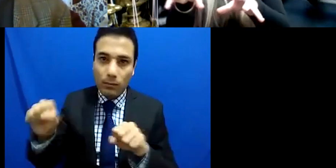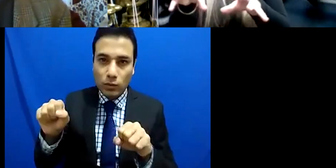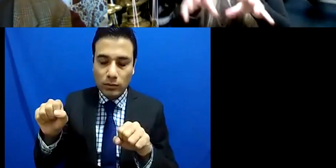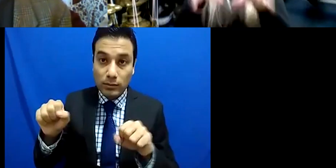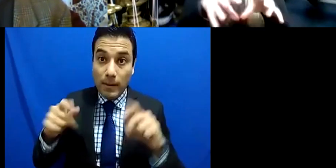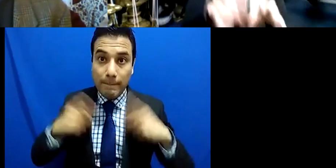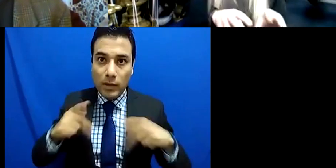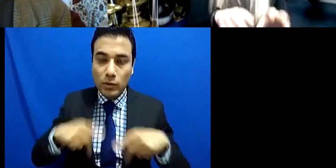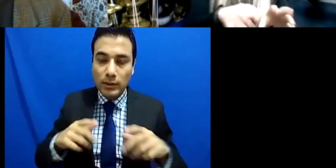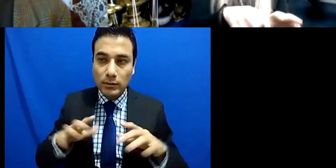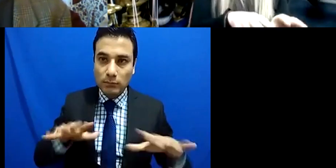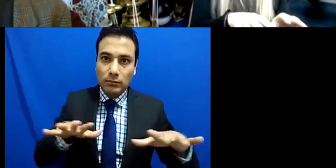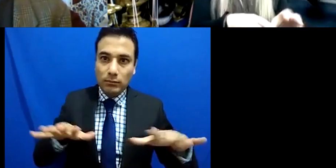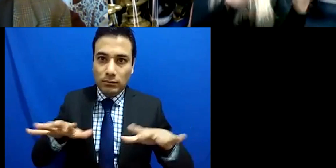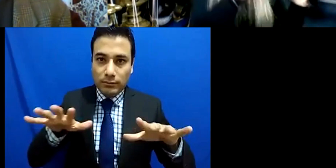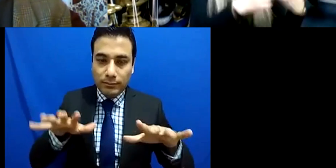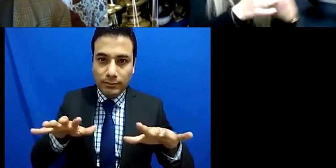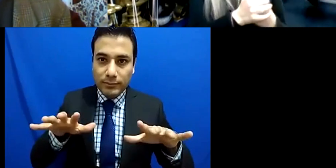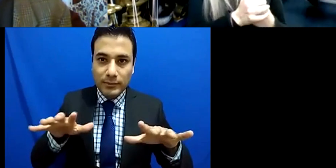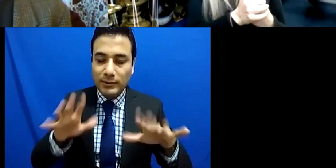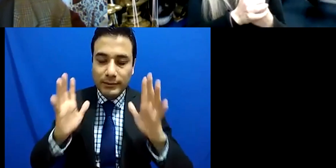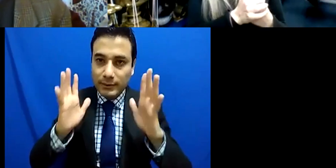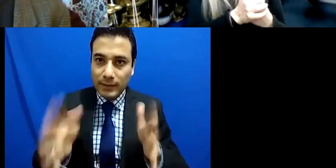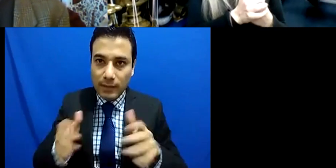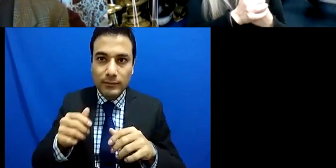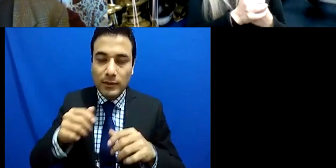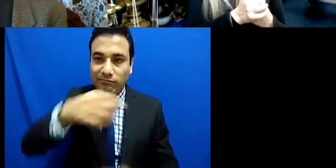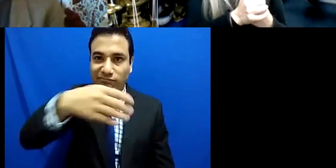and that's what happened back in those days with with the audition